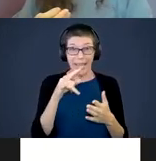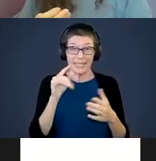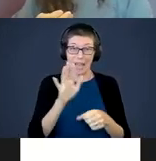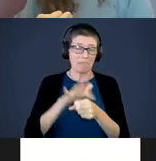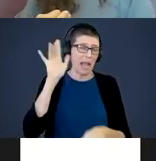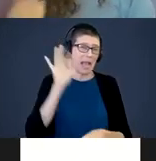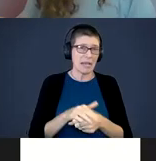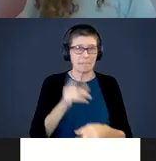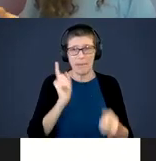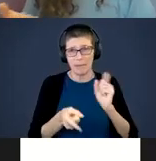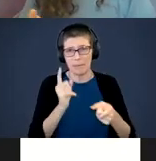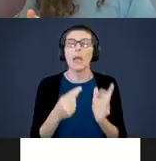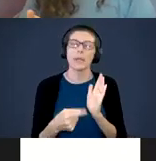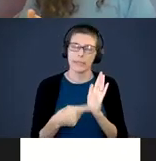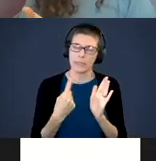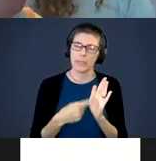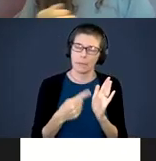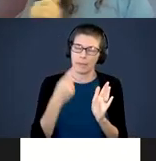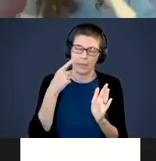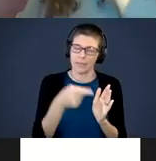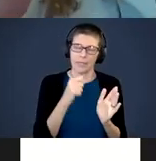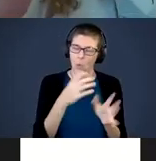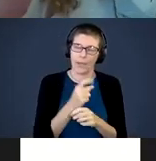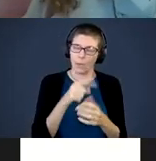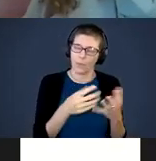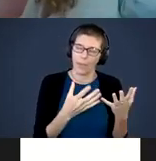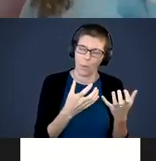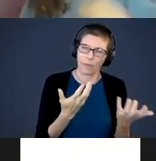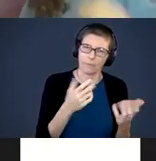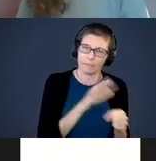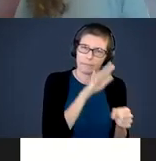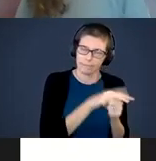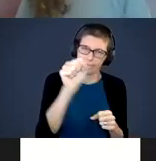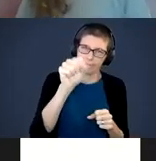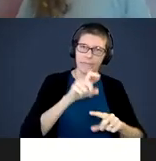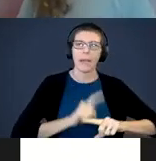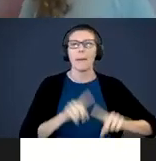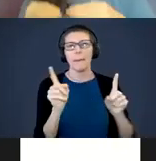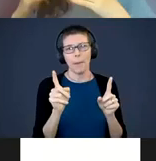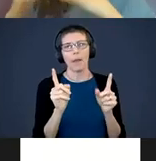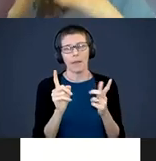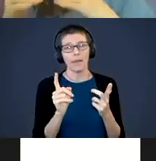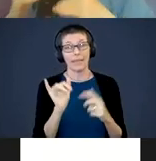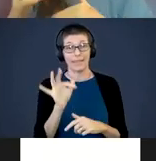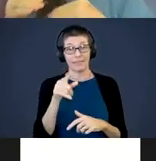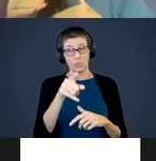Sometimes they have it because they can't get what they want. If you set those boundaries, they